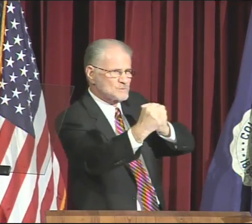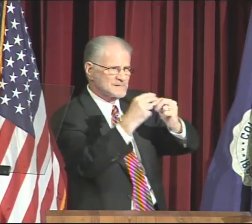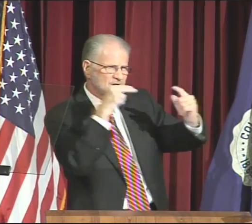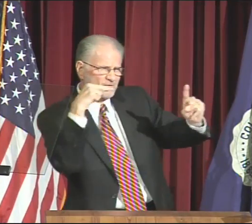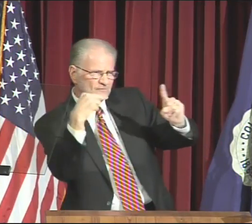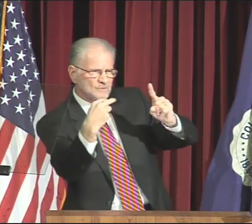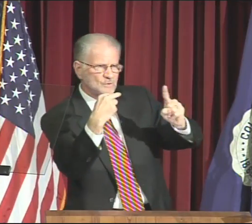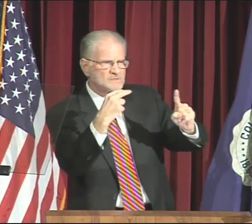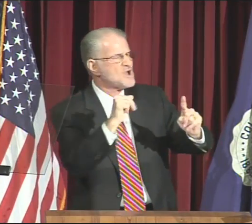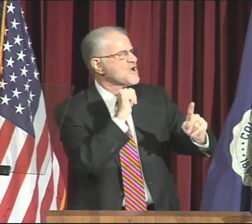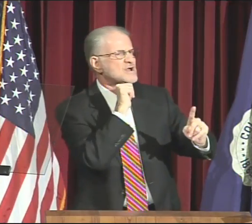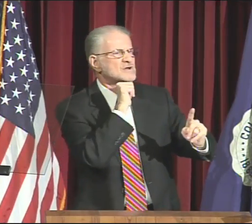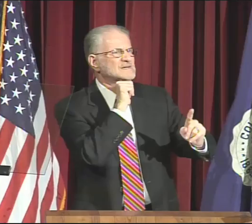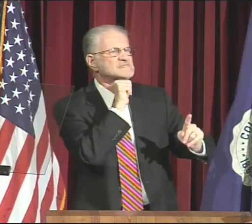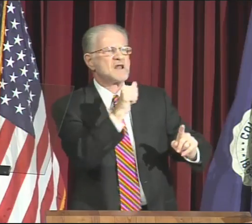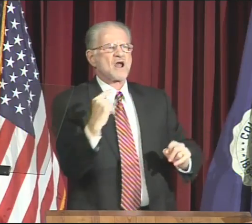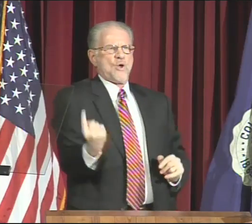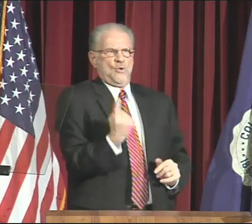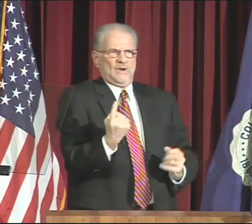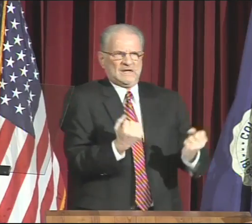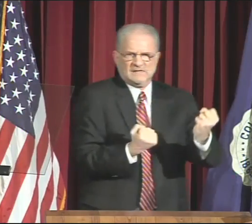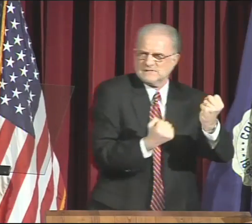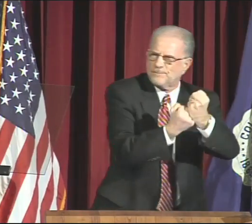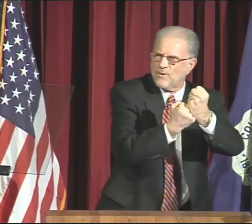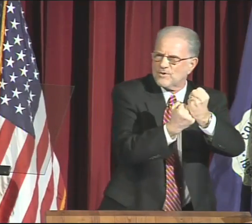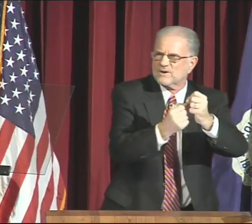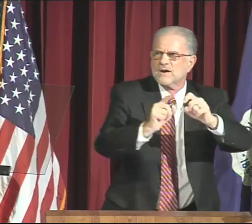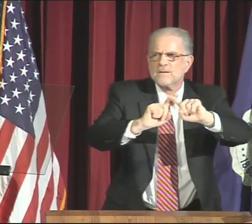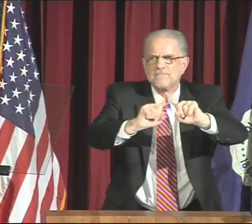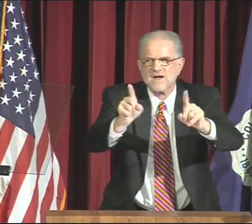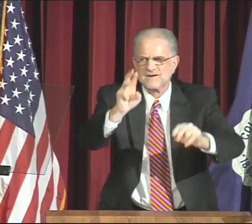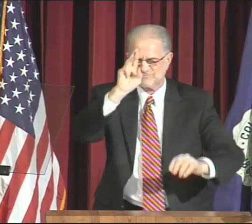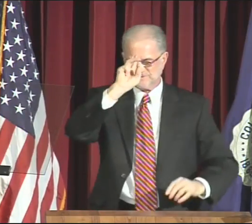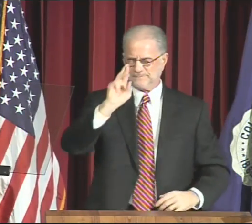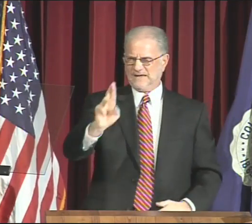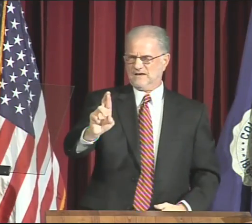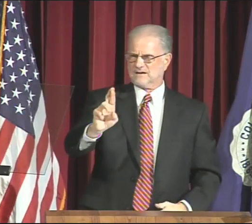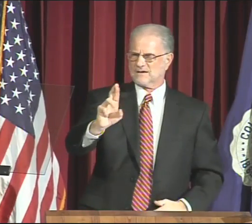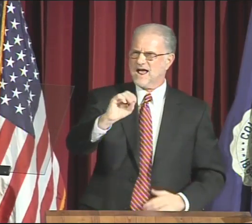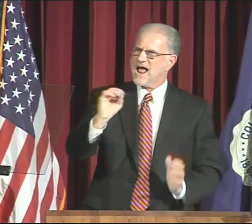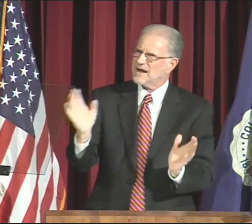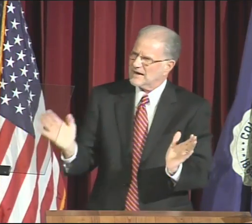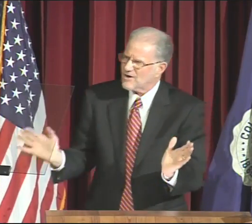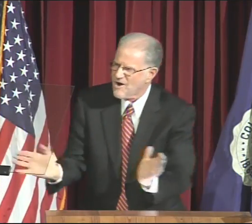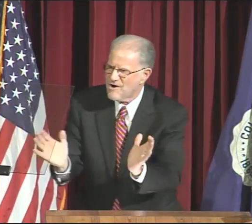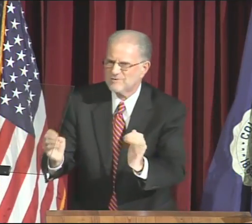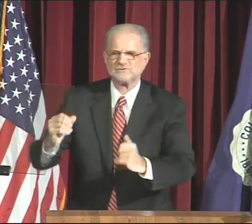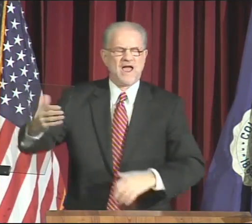of opposing views is not only supported and respected,